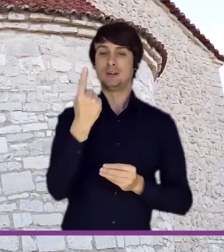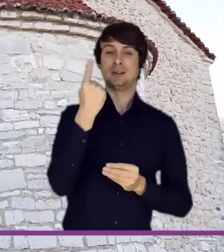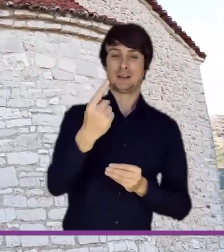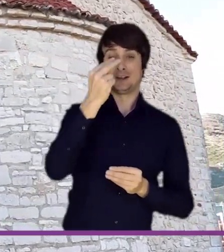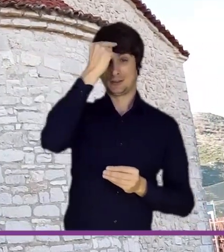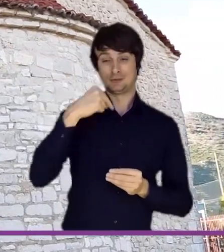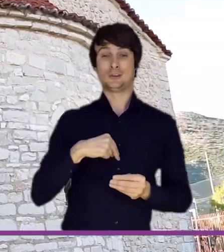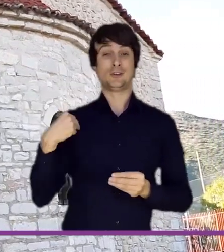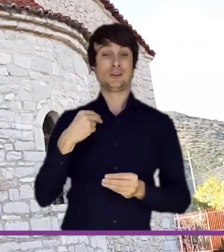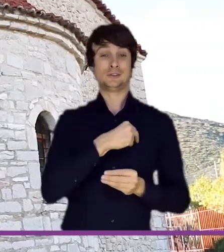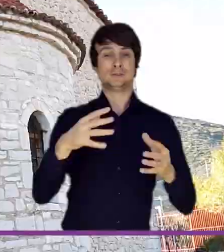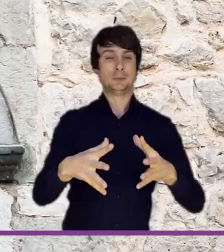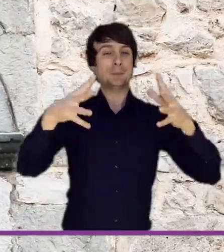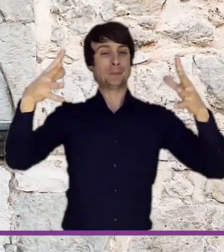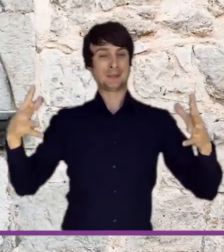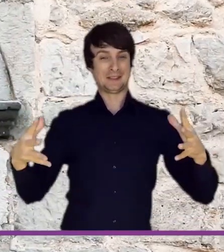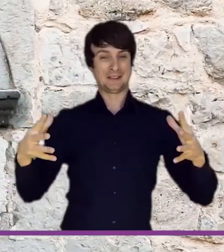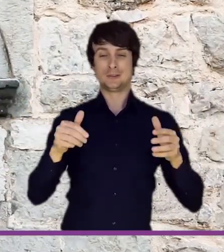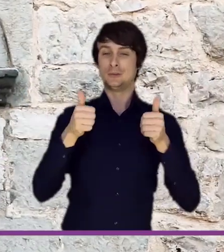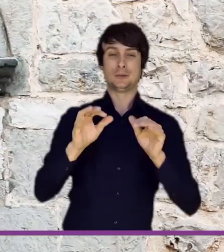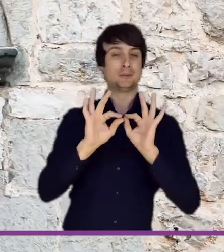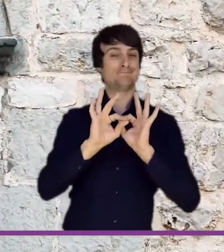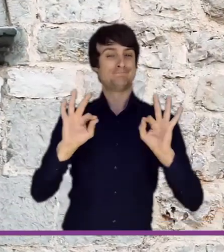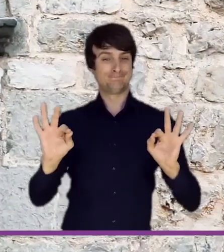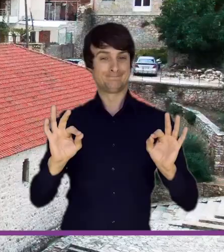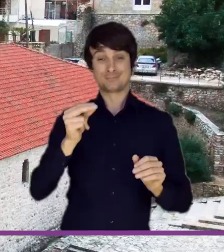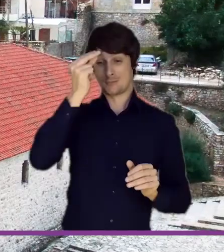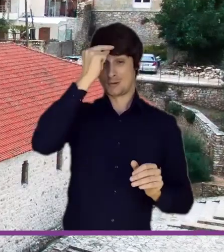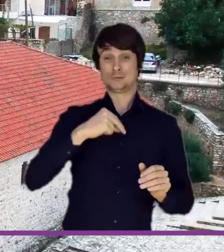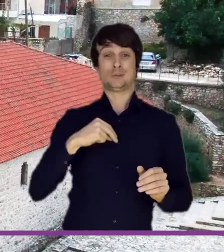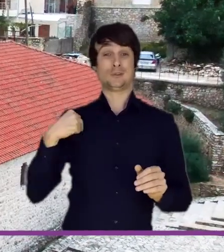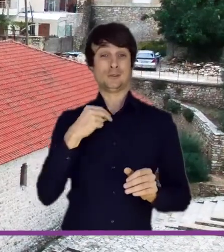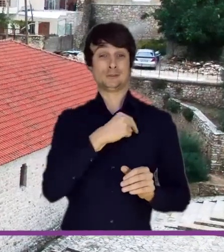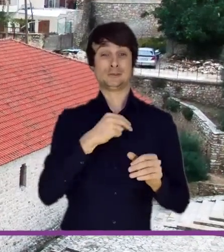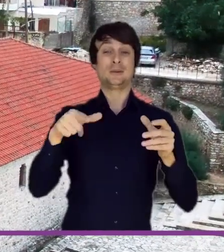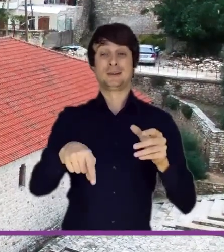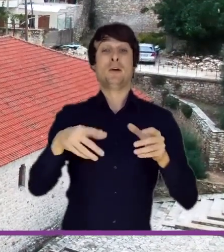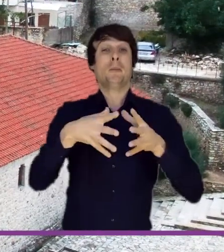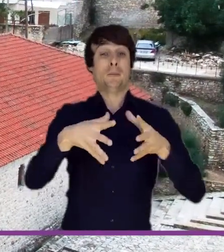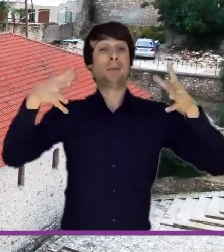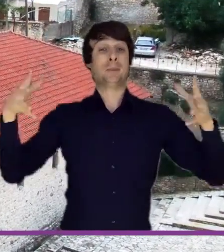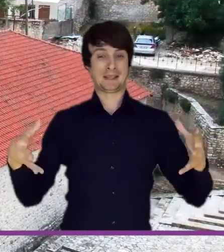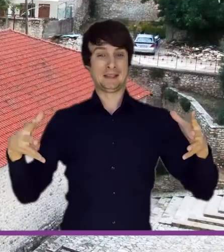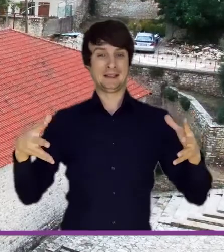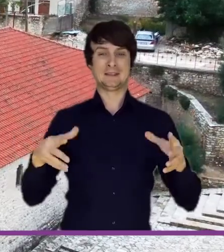to go to the Orthodox liturgy all together. Today the rebuilt Church of All Saints functions